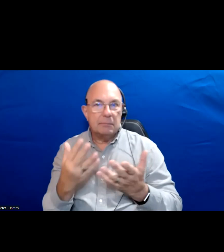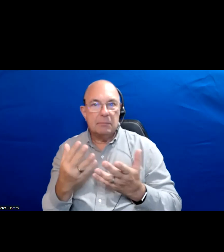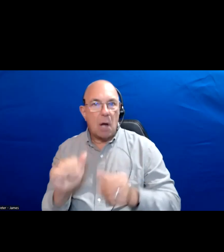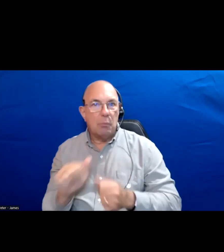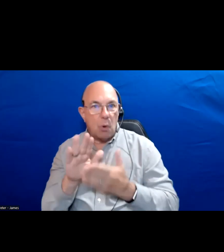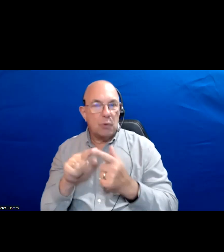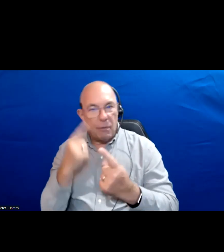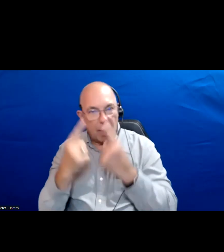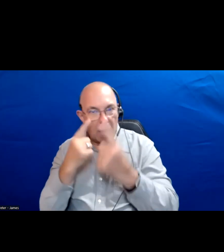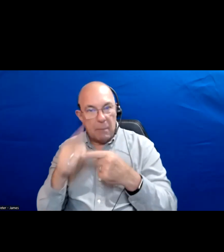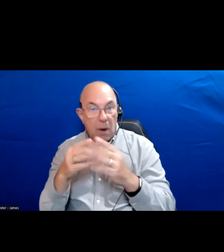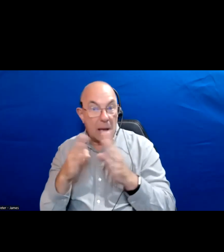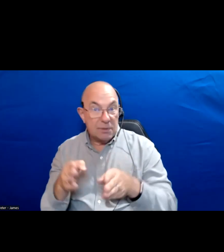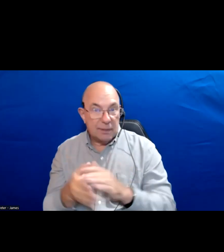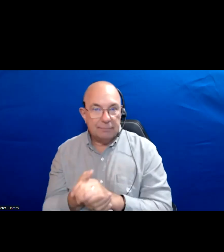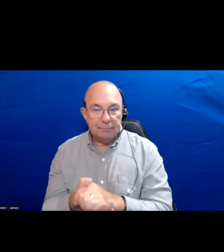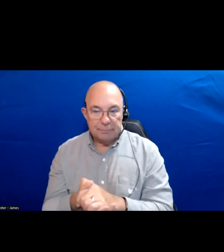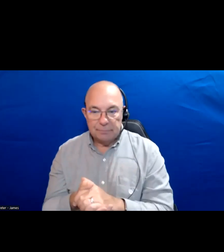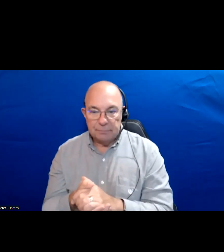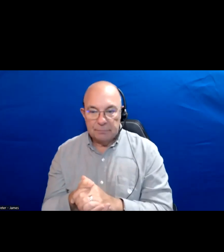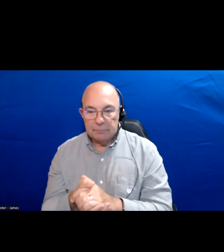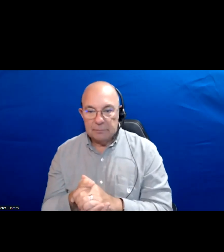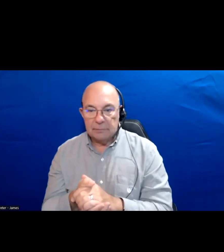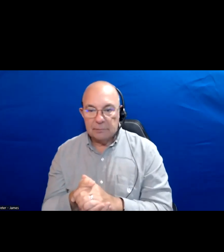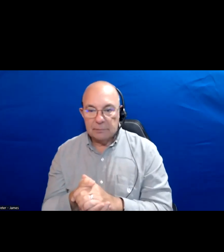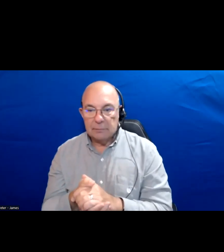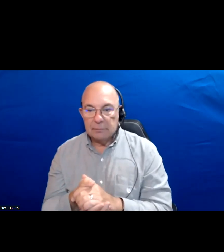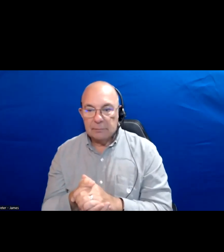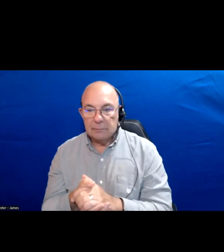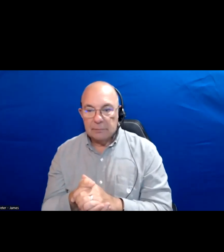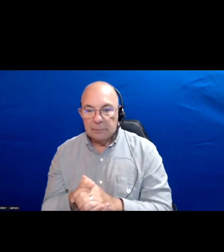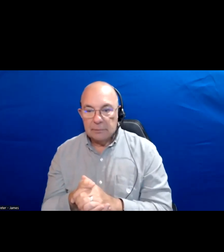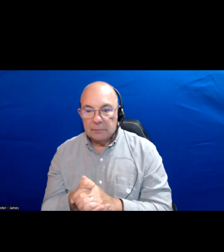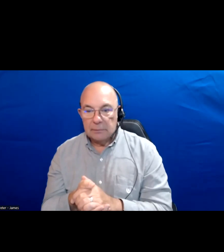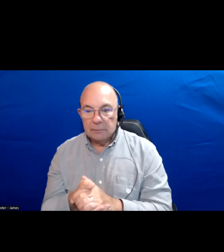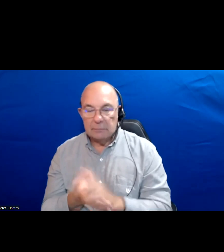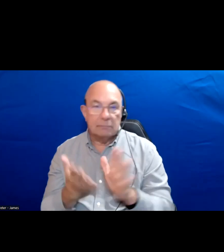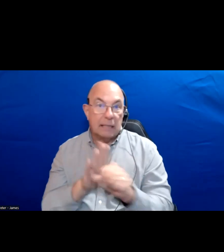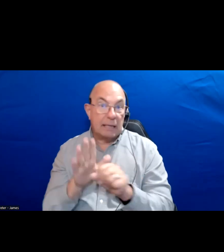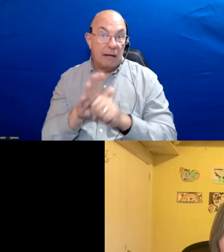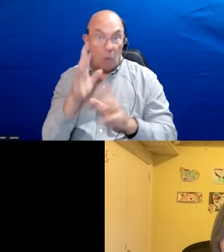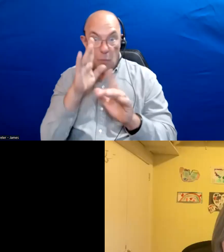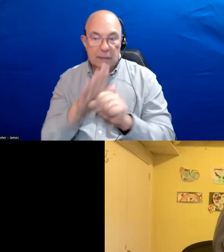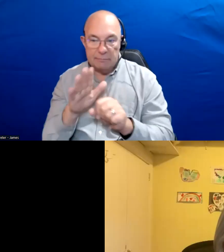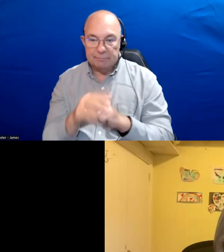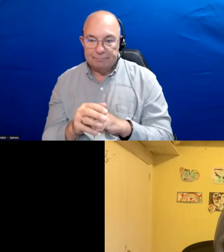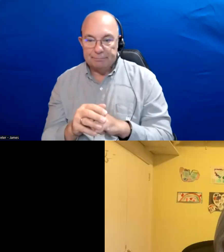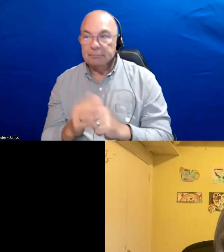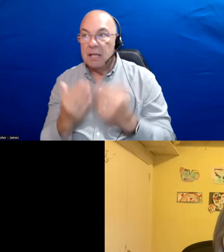I hope I said enough. That was helpful thank you for the overview.